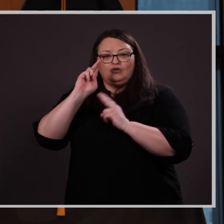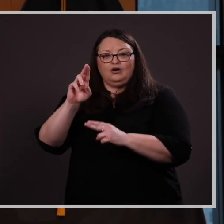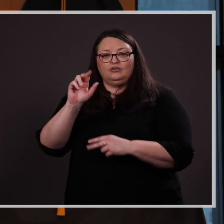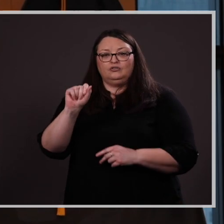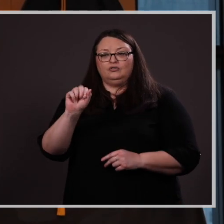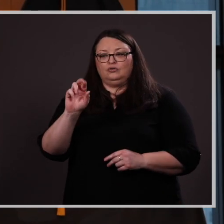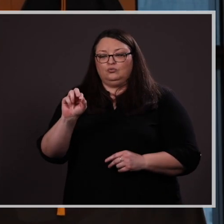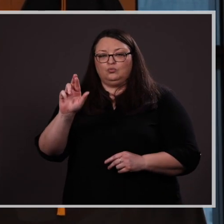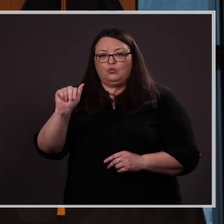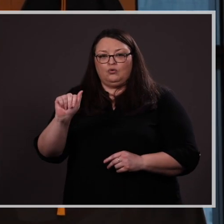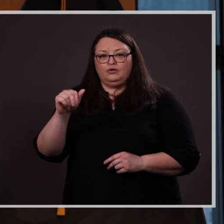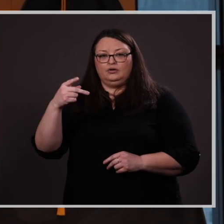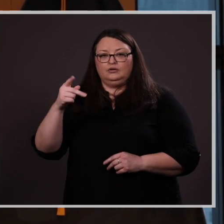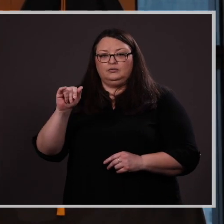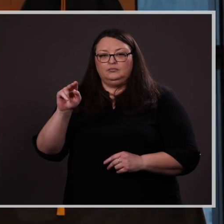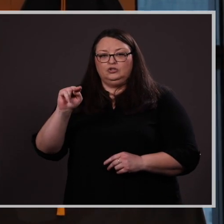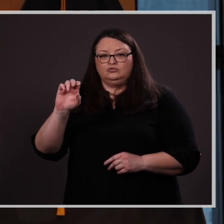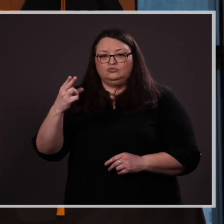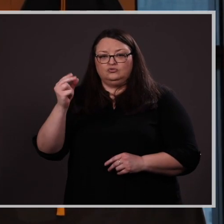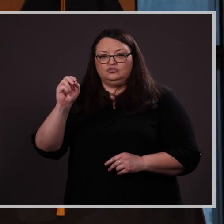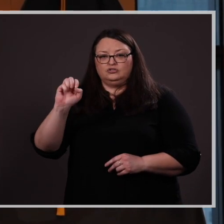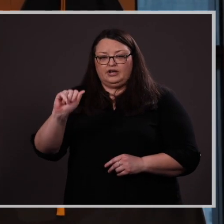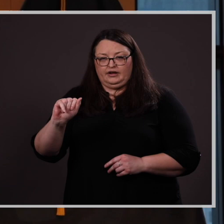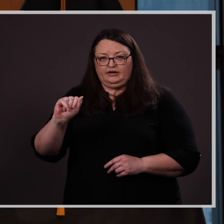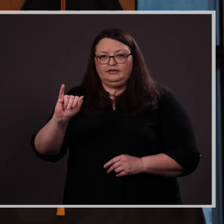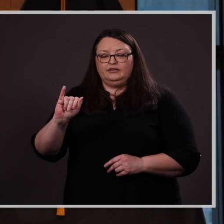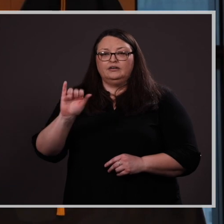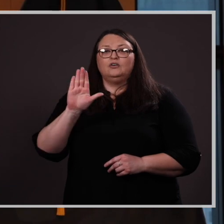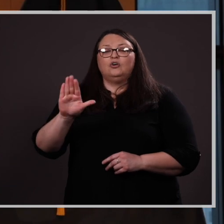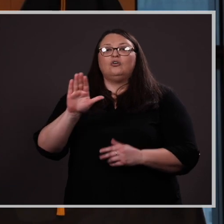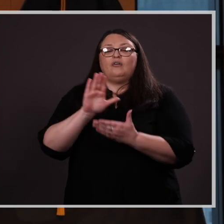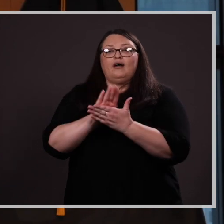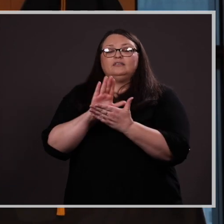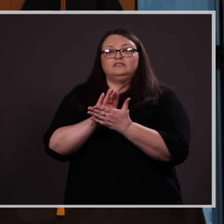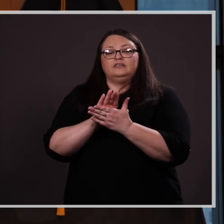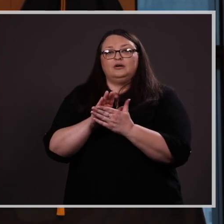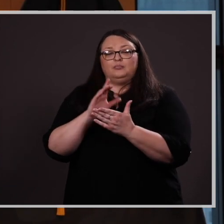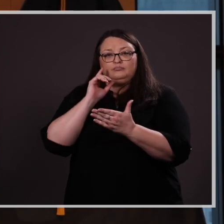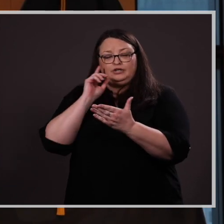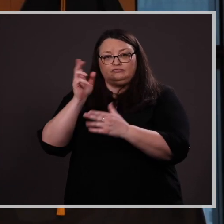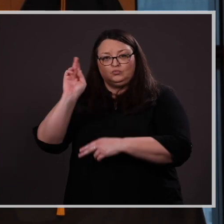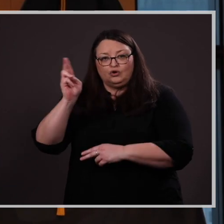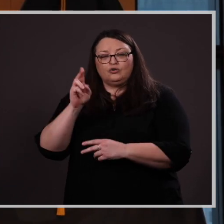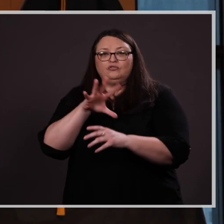with CFAM Dean’s Award. Aury’s academic record, involvement with professional development,